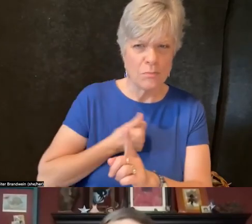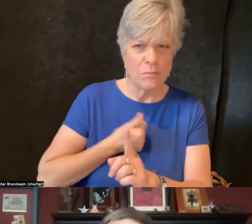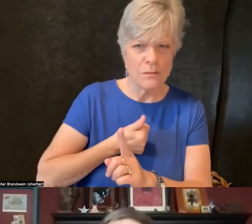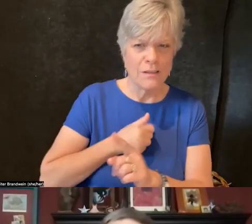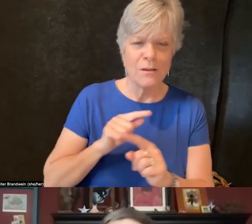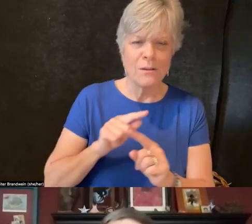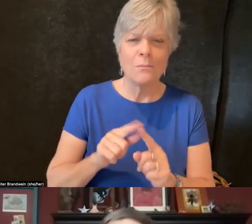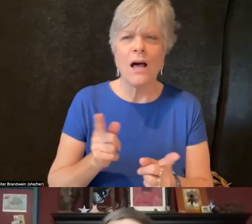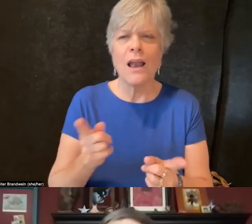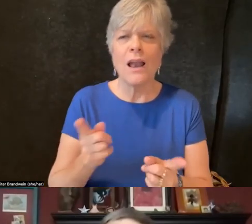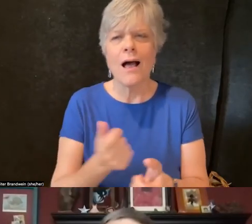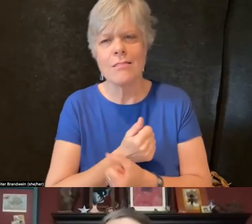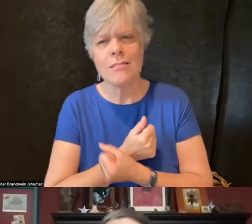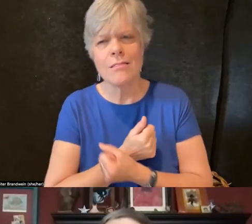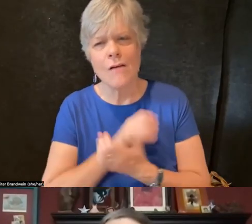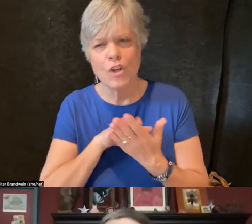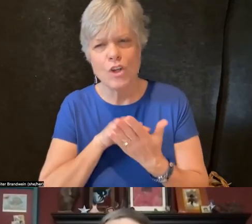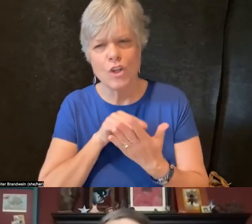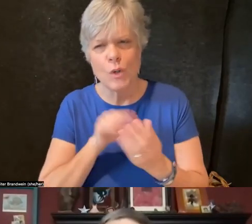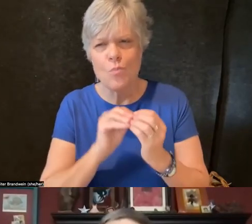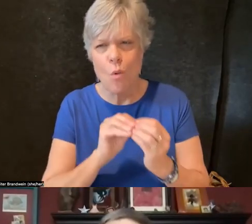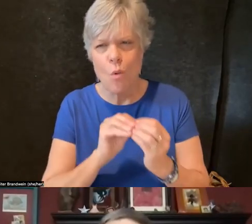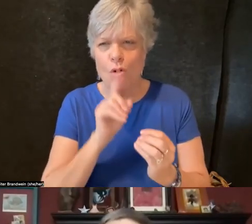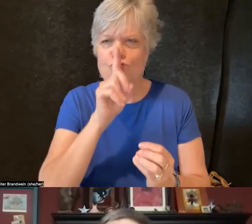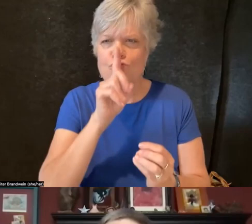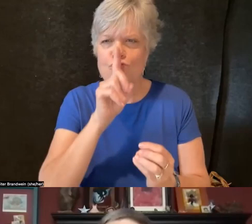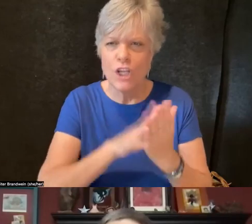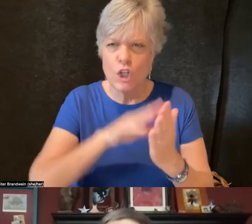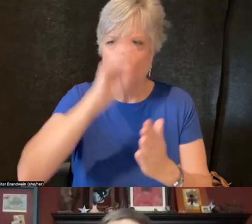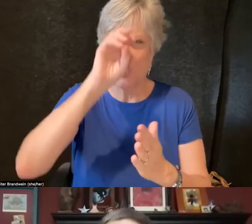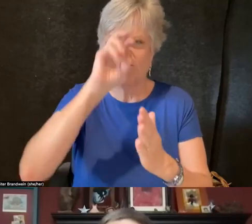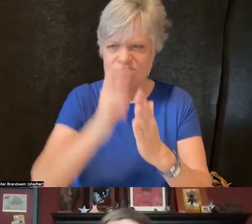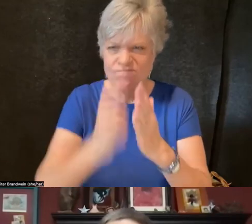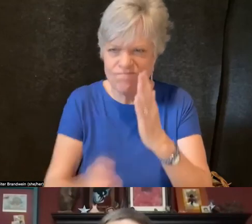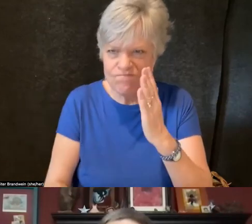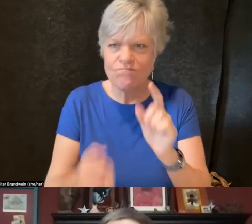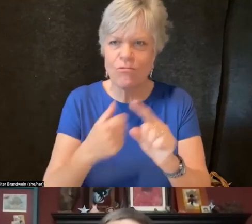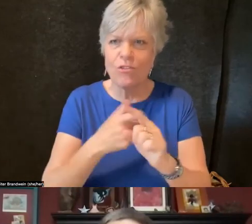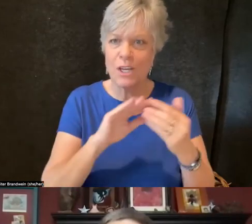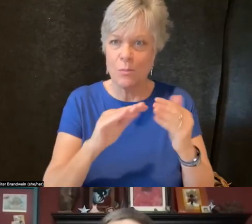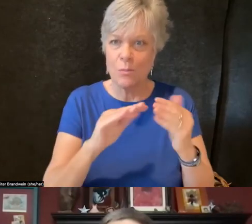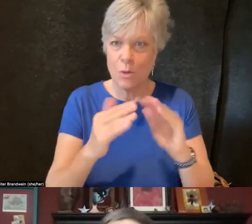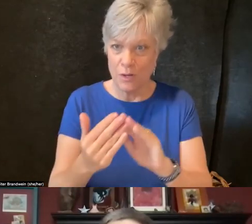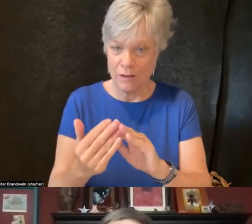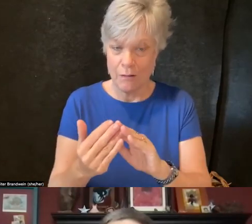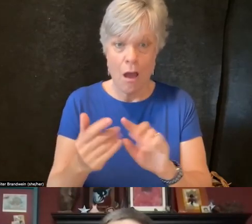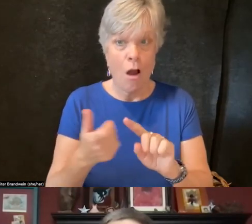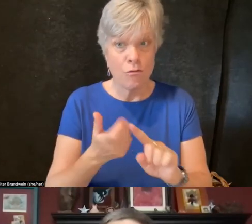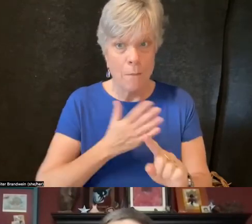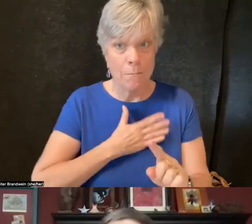and really dive deeper into the community. And from my interactions with folks in the space,